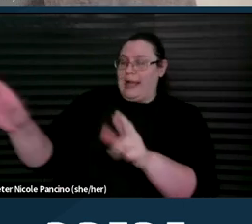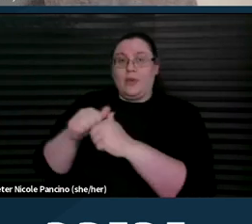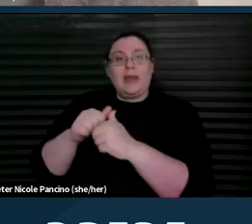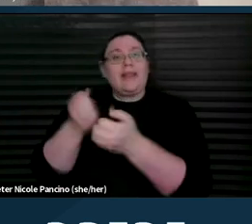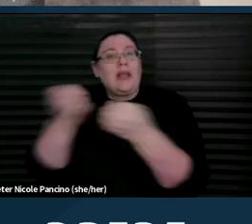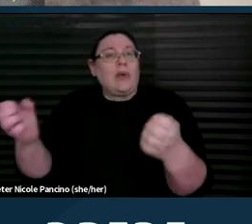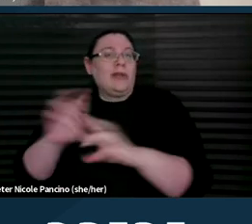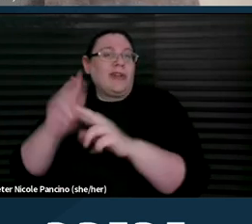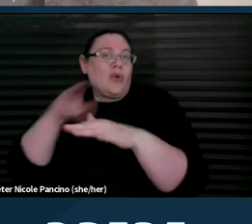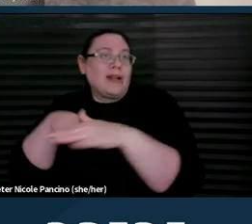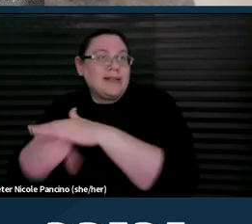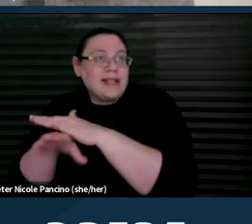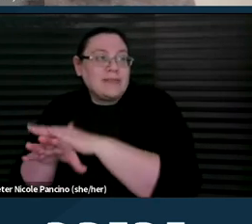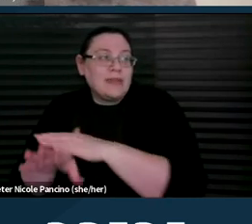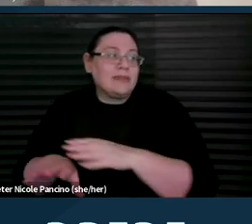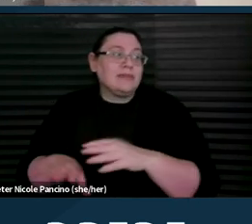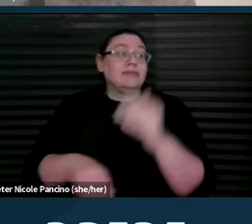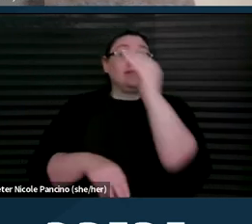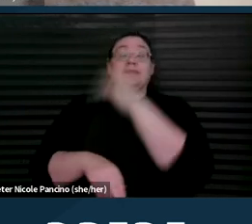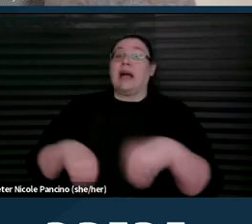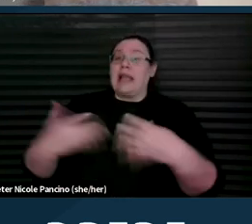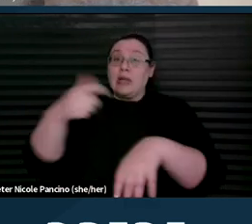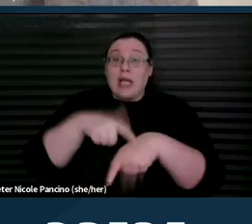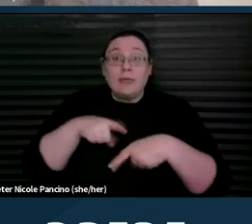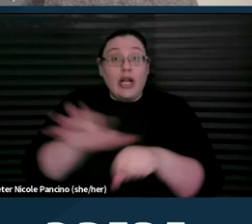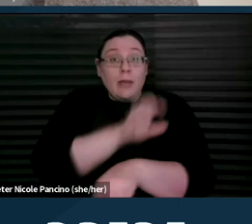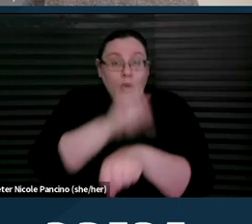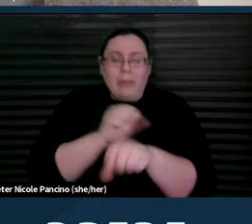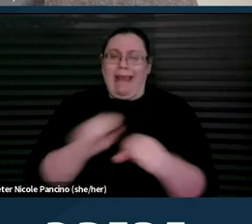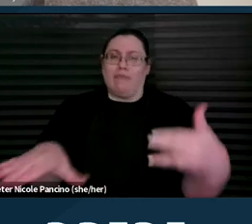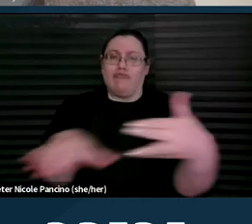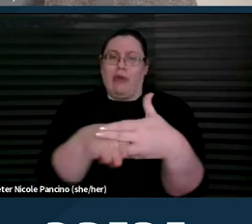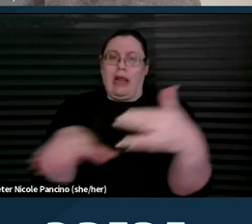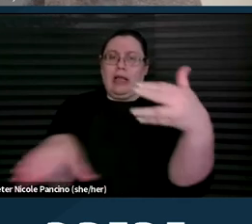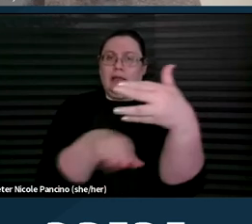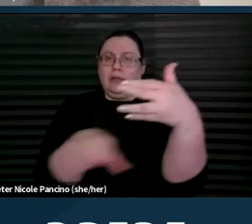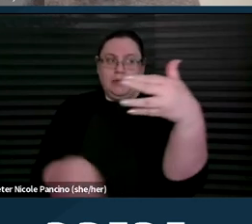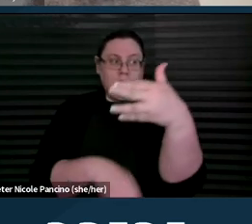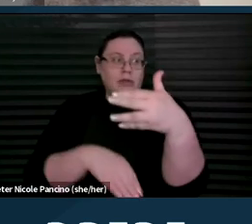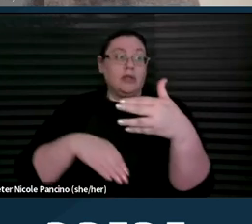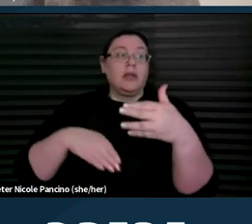They can allow time for breaks during the appointment. They can turn down the brightness of exam room lights